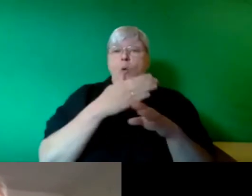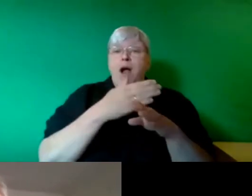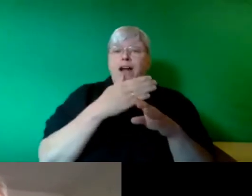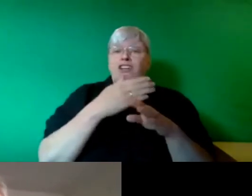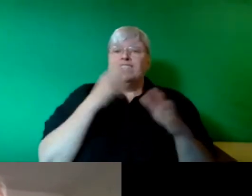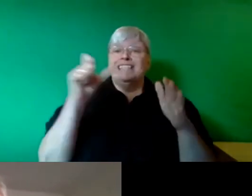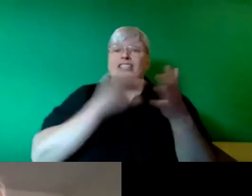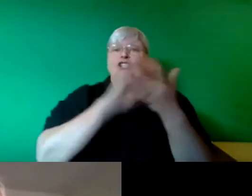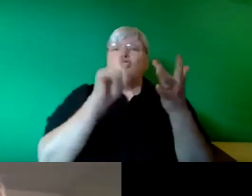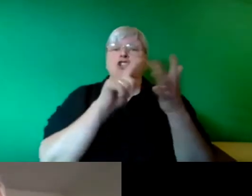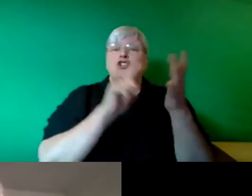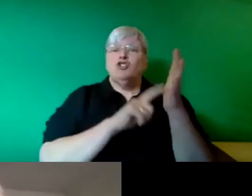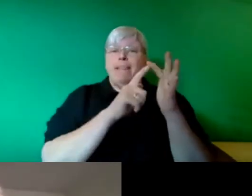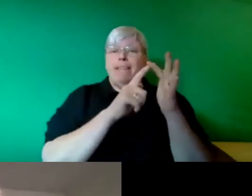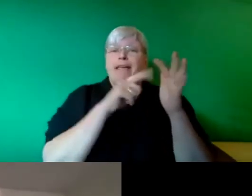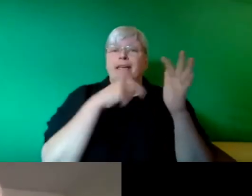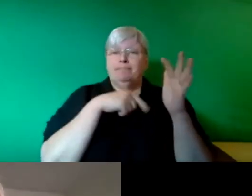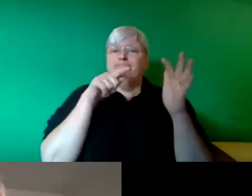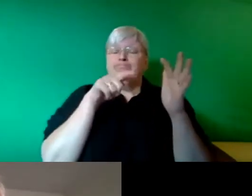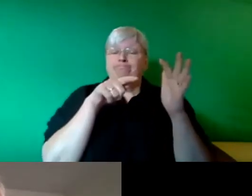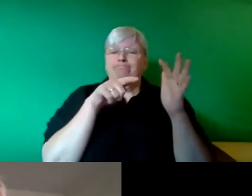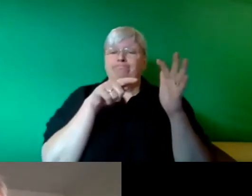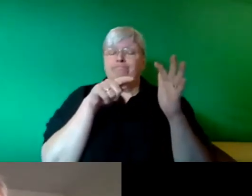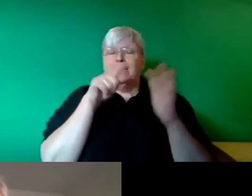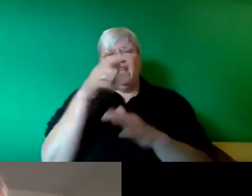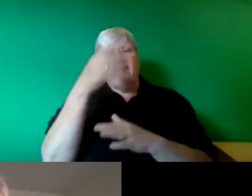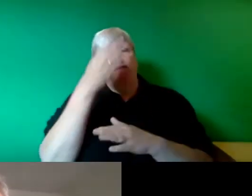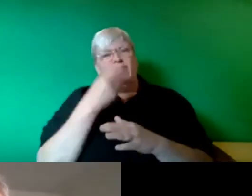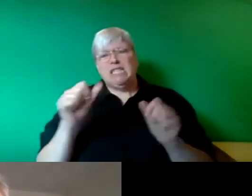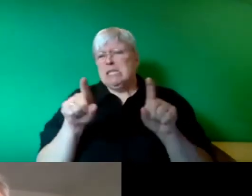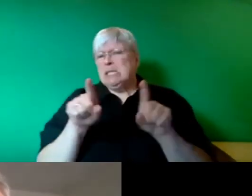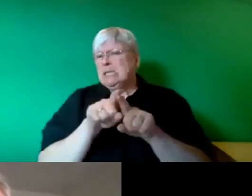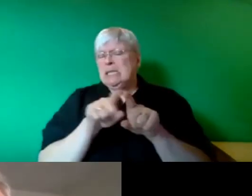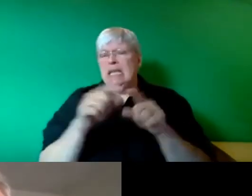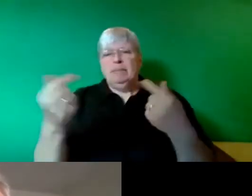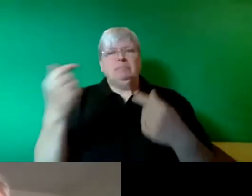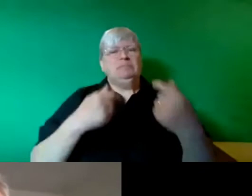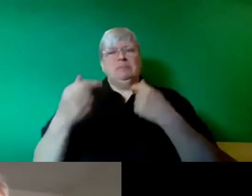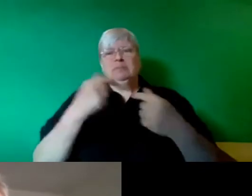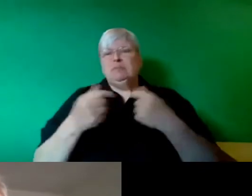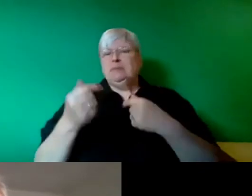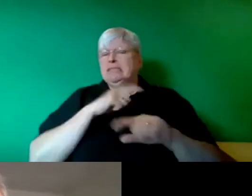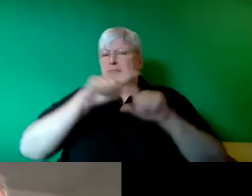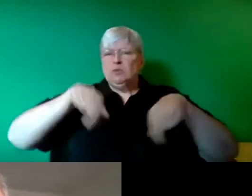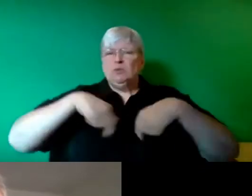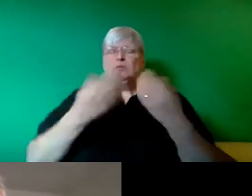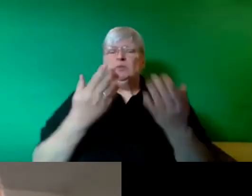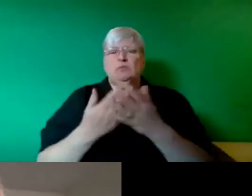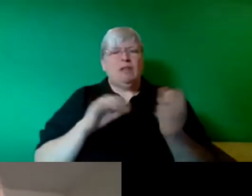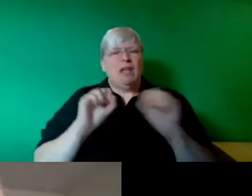who are facing the same kind of attacks we're seeing all over the world in in terms